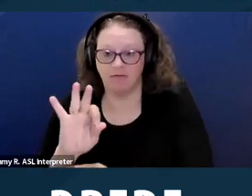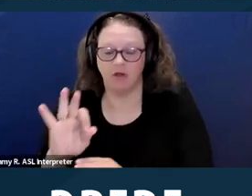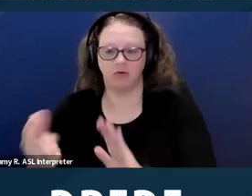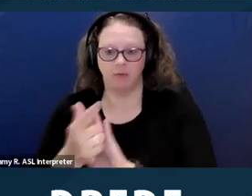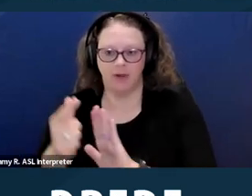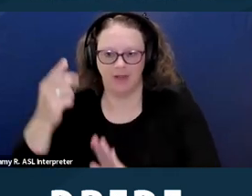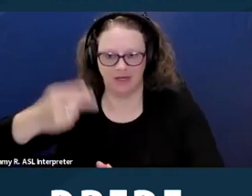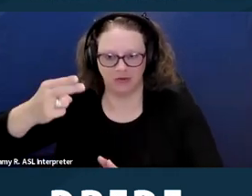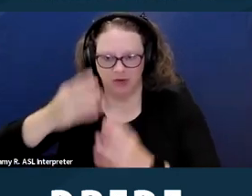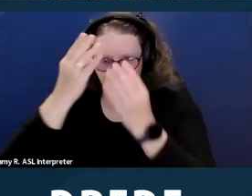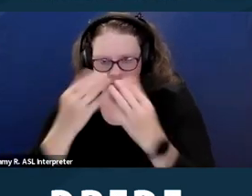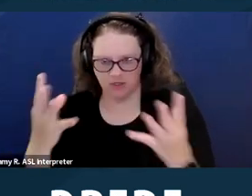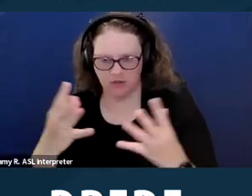pause a moment for the review of the slide.